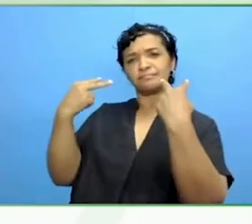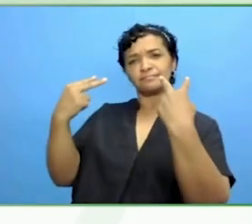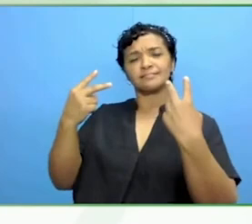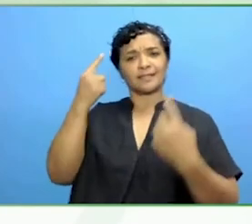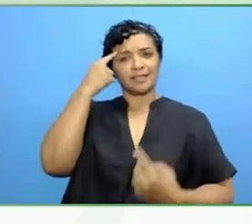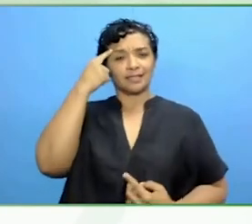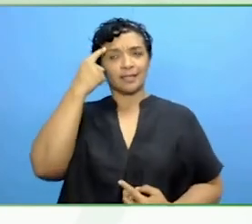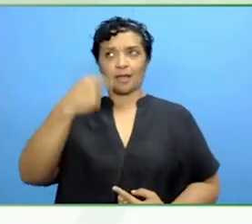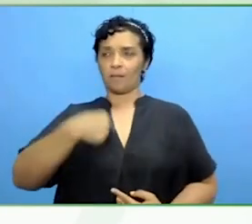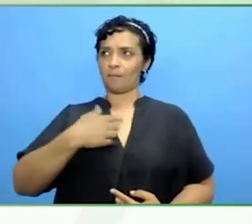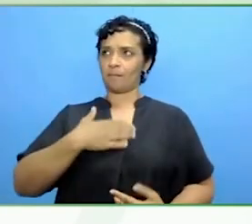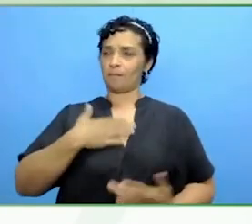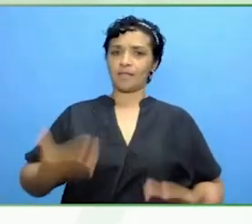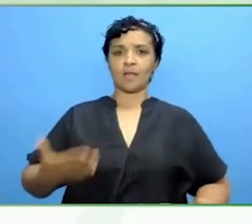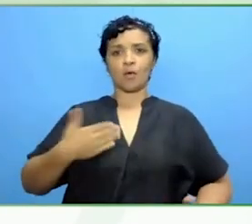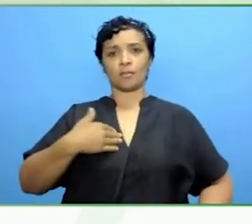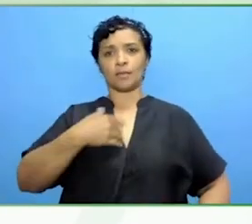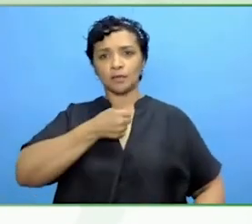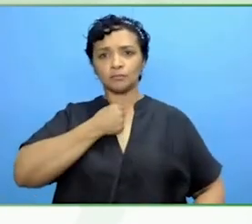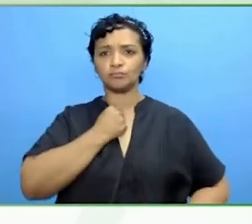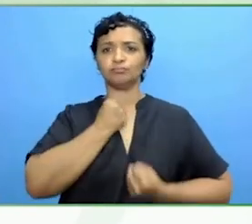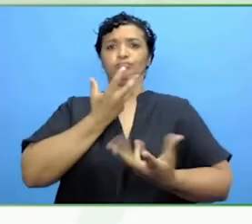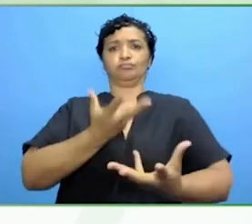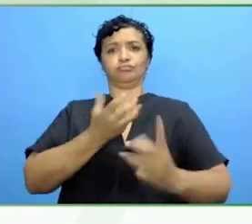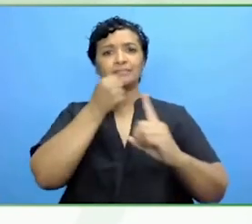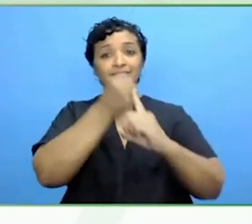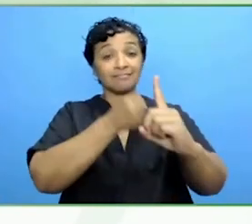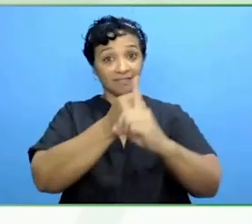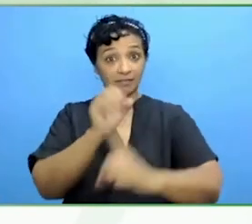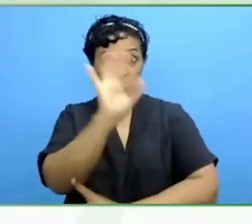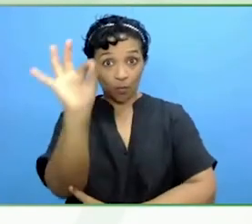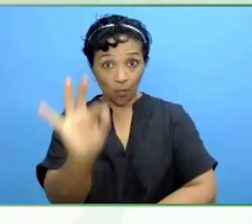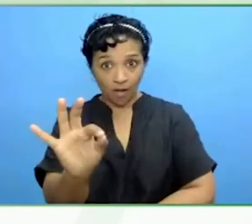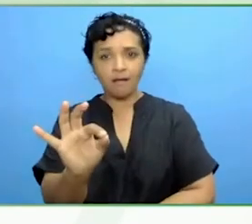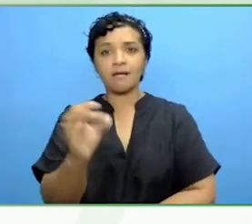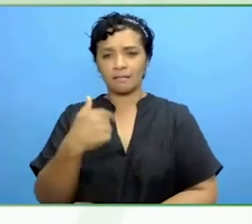It is because I have one. It matters.